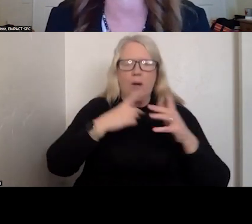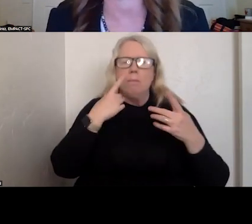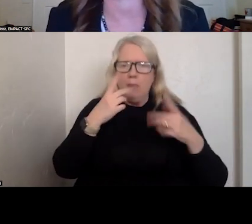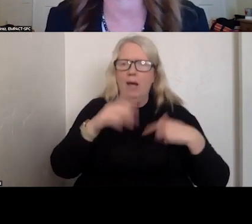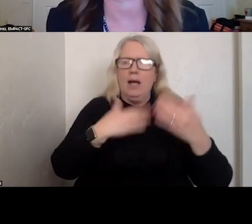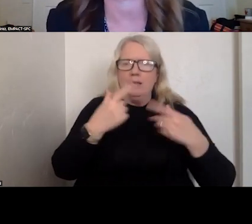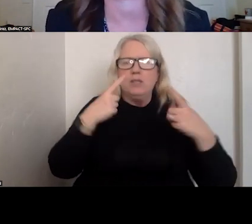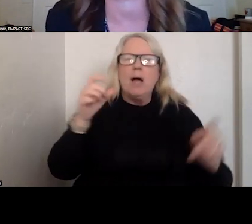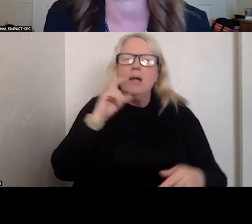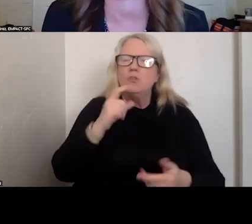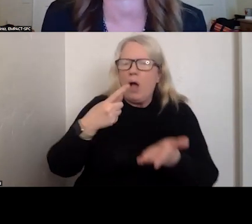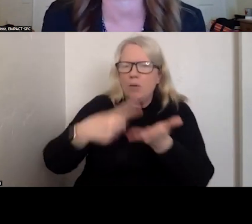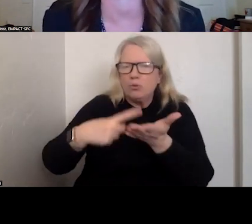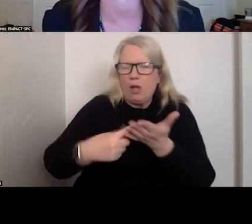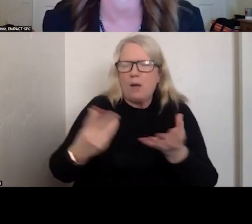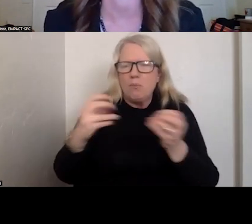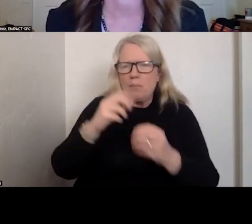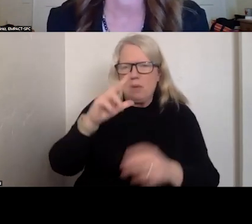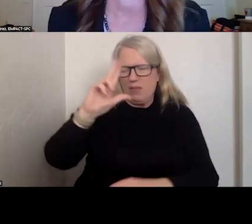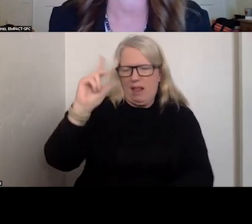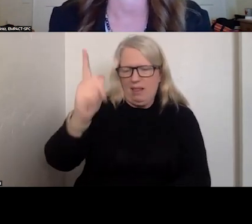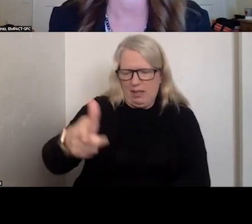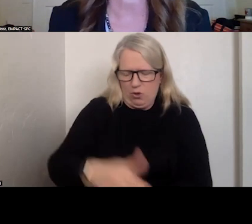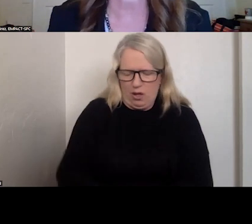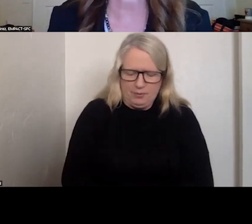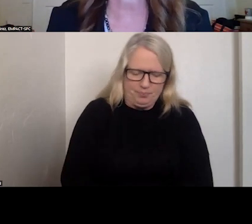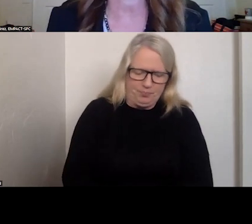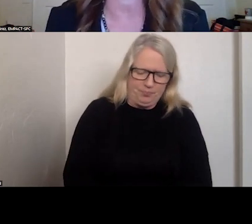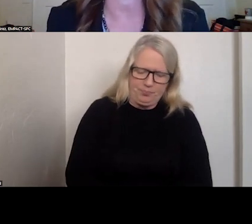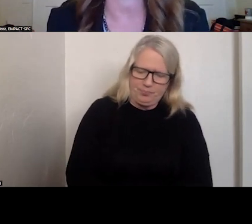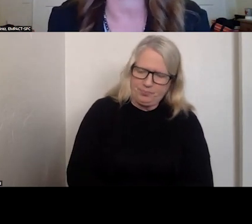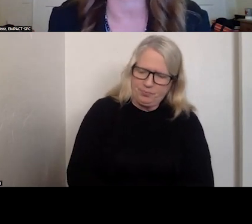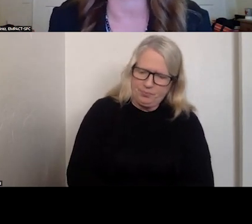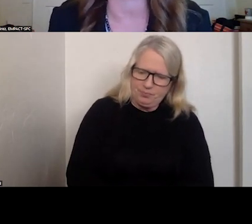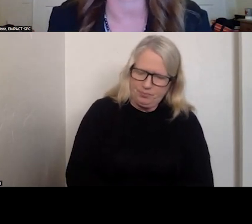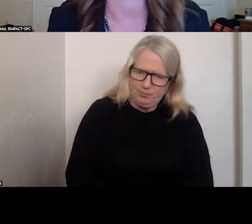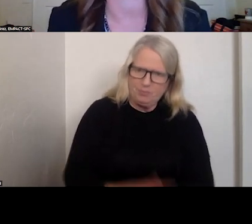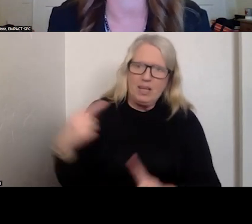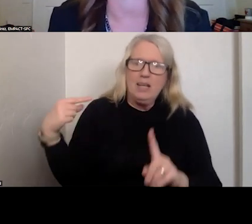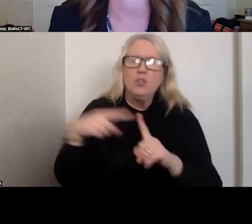I WILL TALK ABOUT THAT LATER ON. BACK TO THE EMERGENCY MEDICAL SIDE.